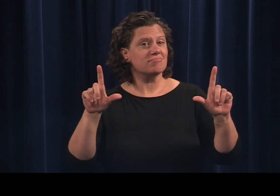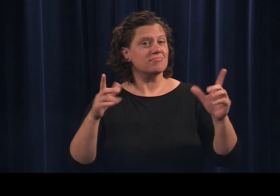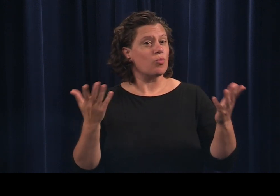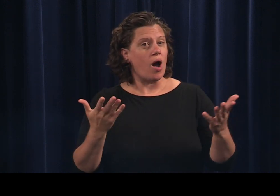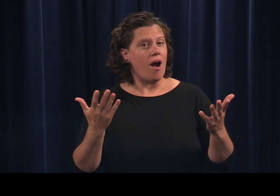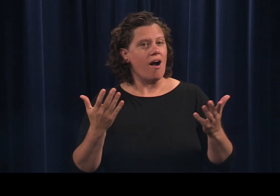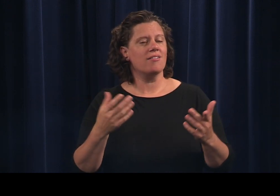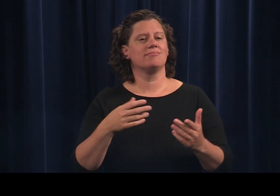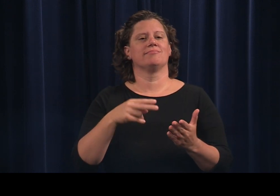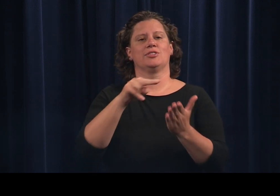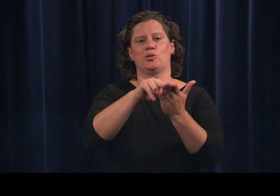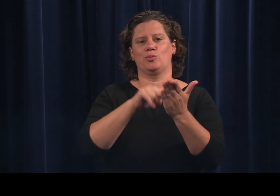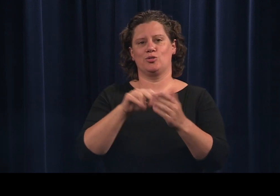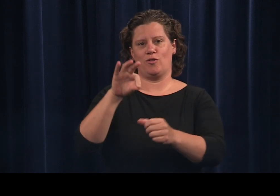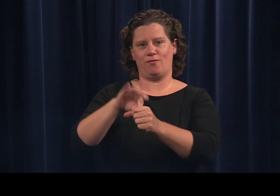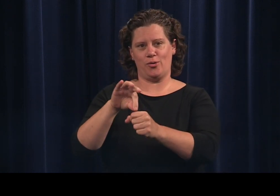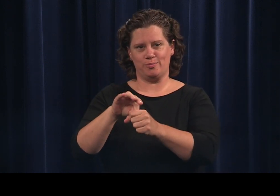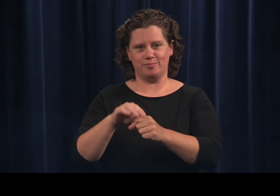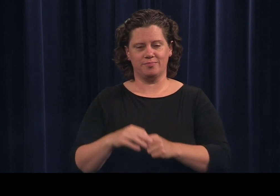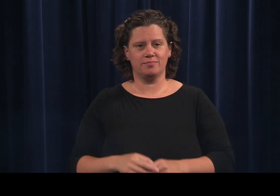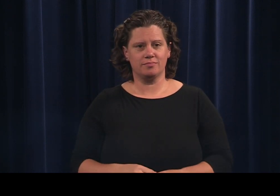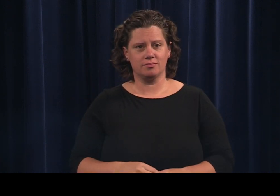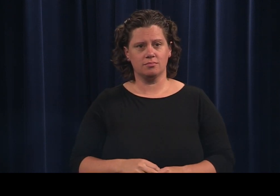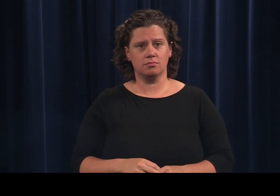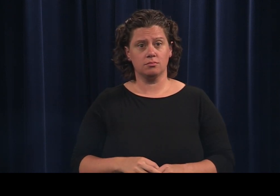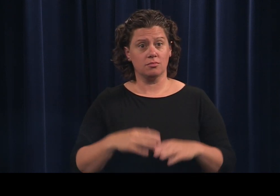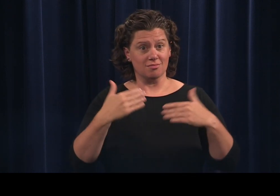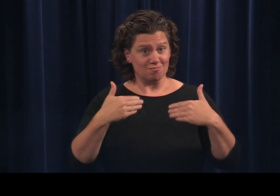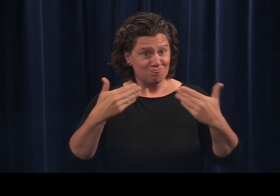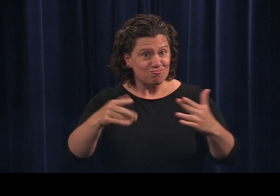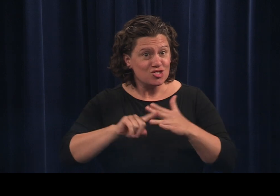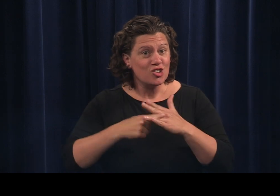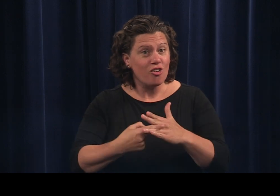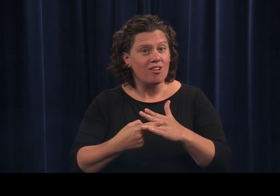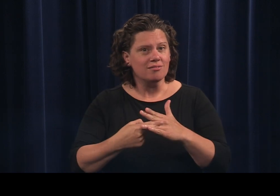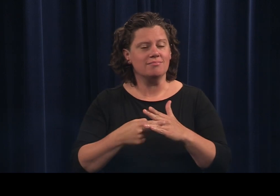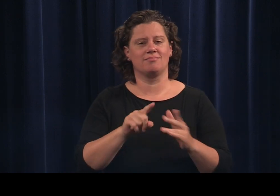This video is about registering to vote.